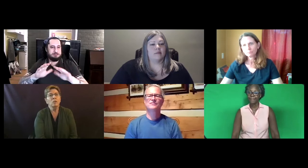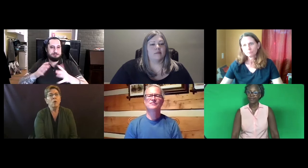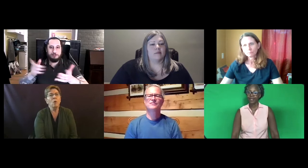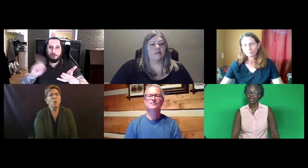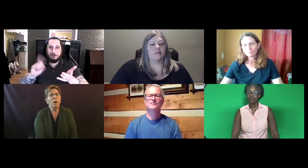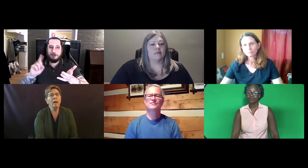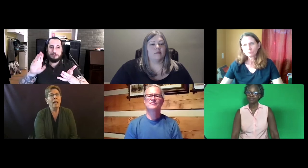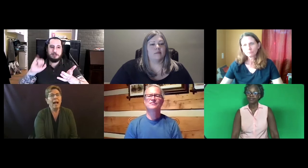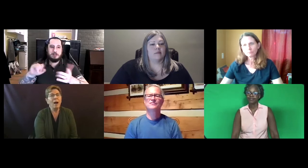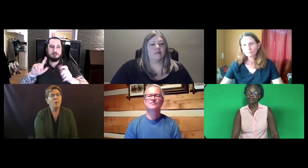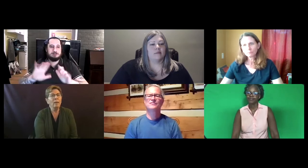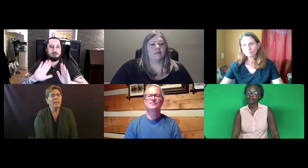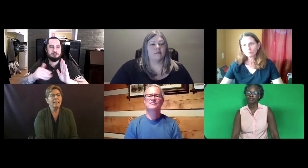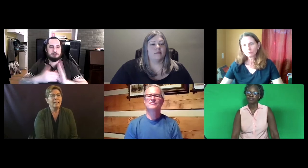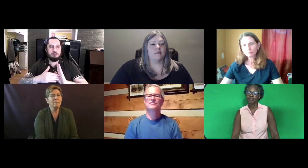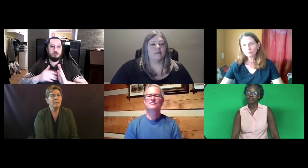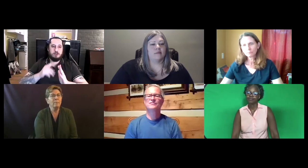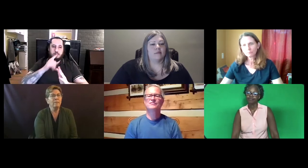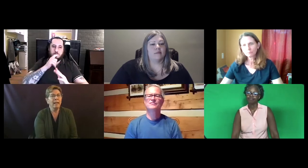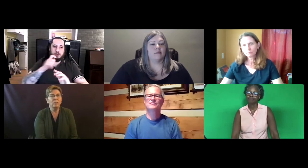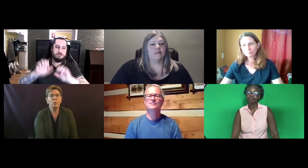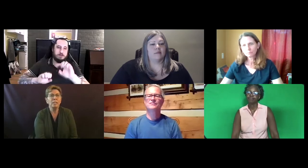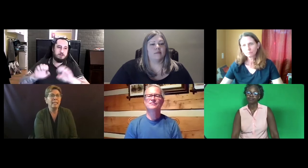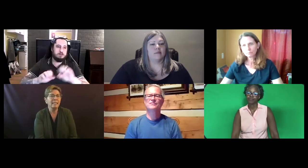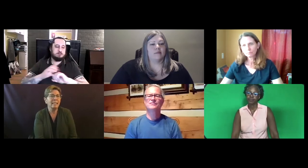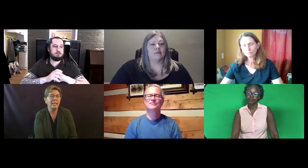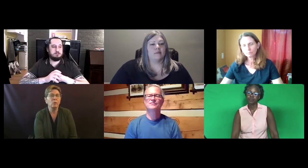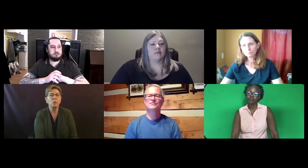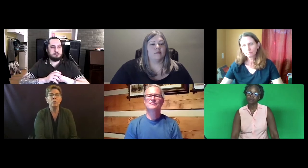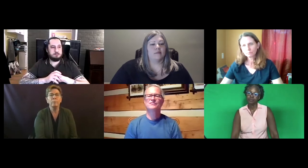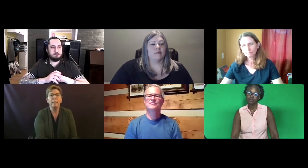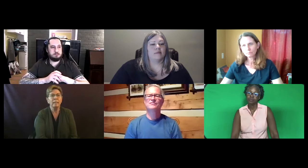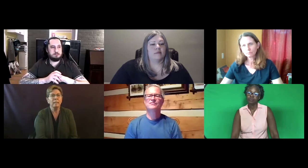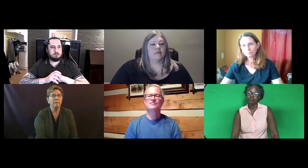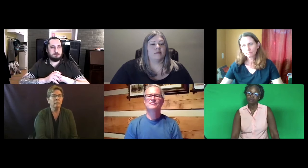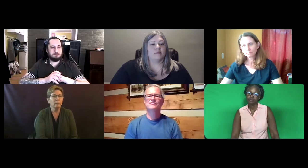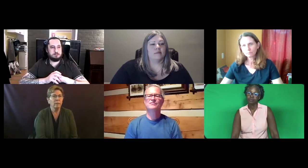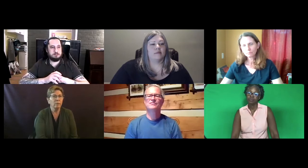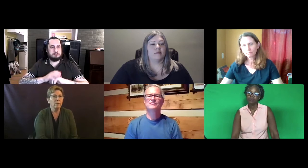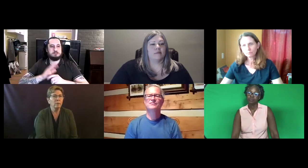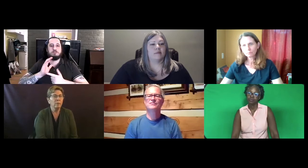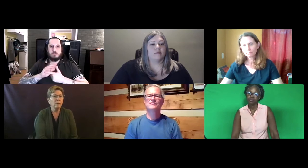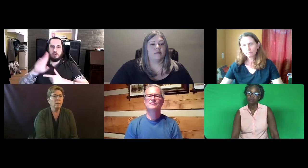So how can that test be provided? Where's the testing center? Who is going to be the evaluators?